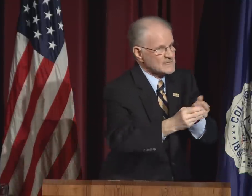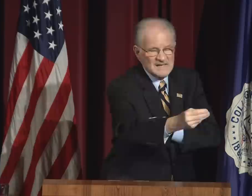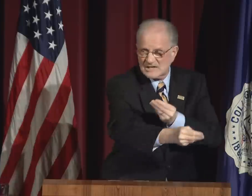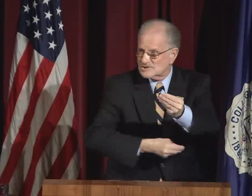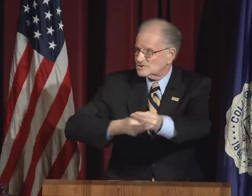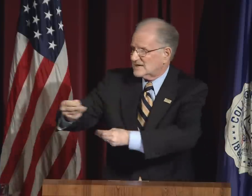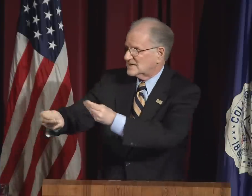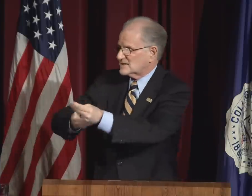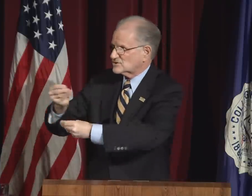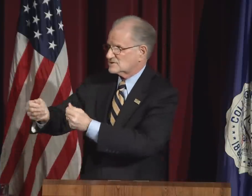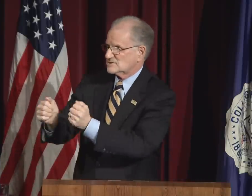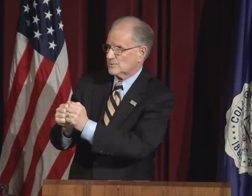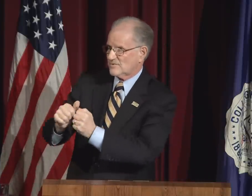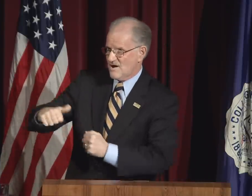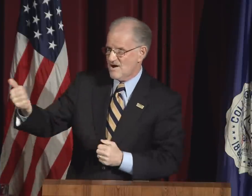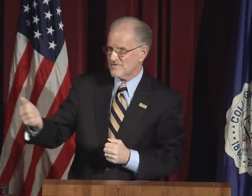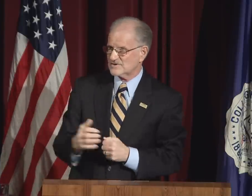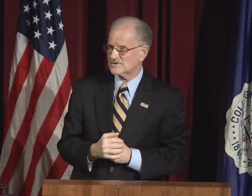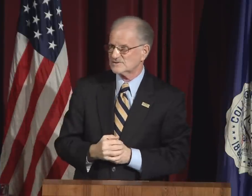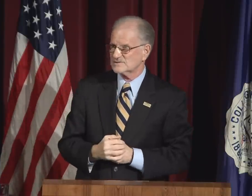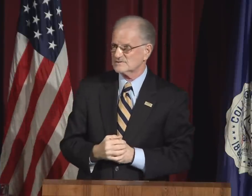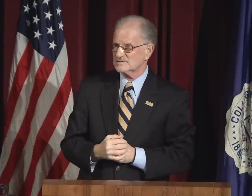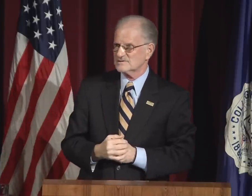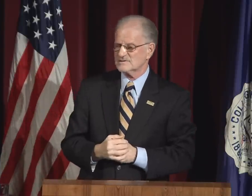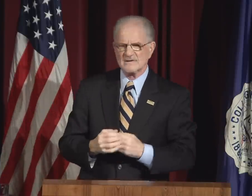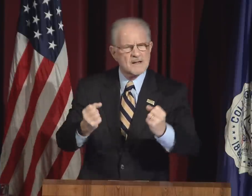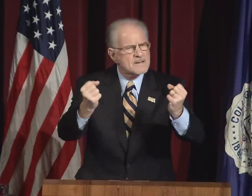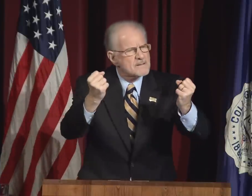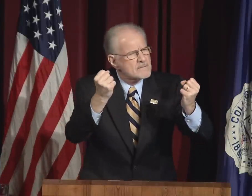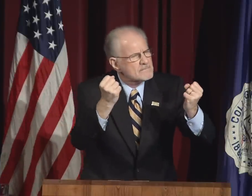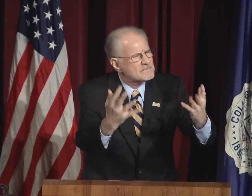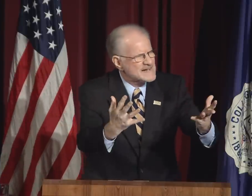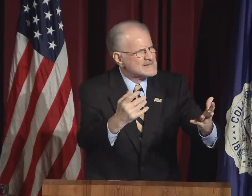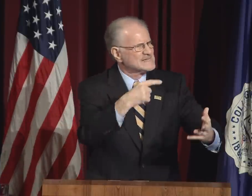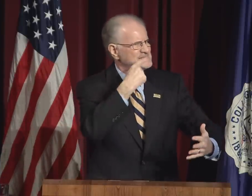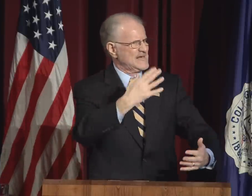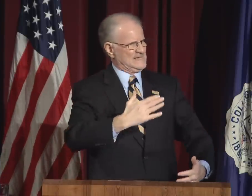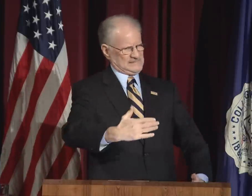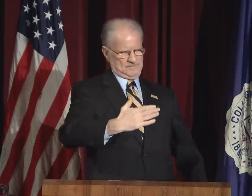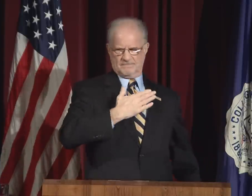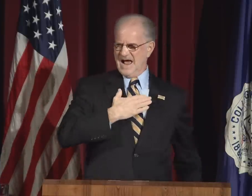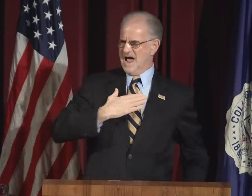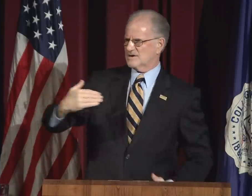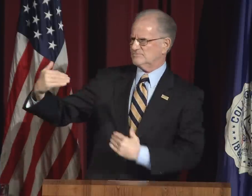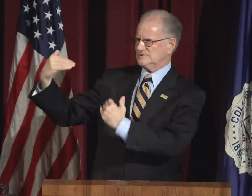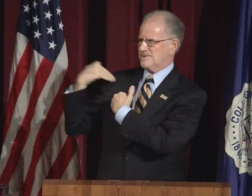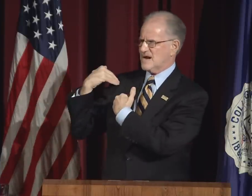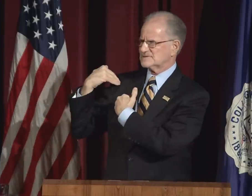and in our written exchanges with others.